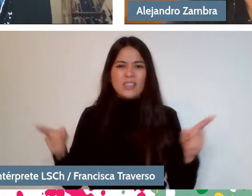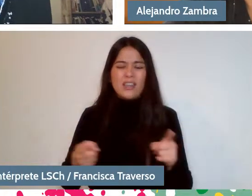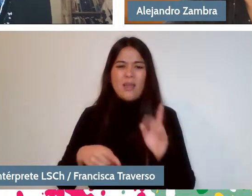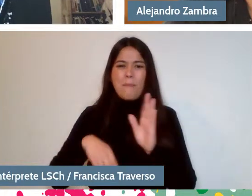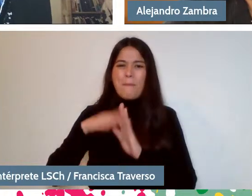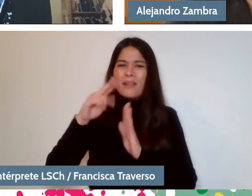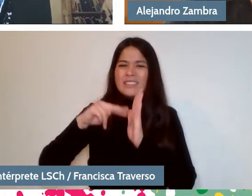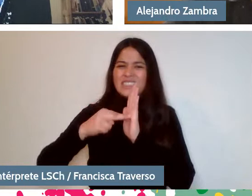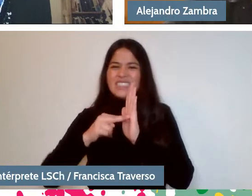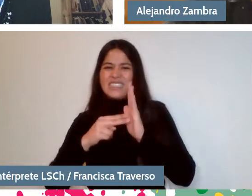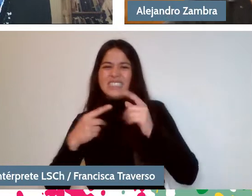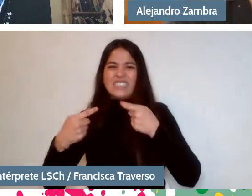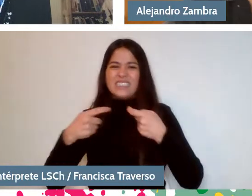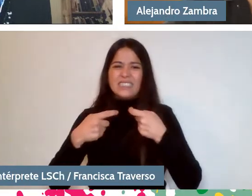less symphonic, so to speak.